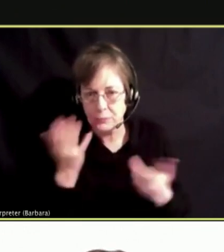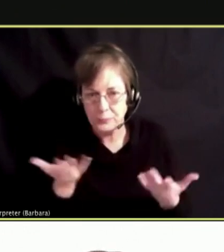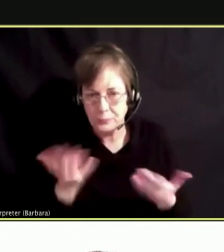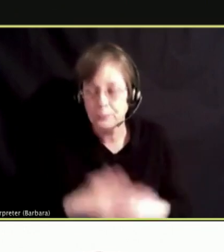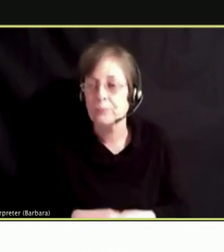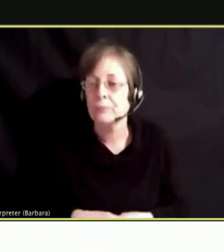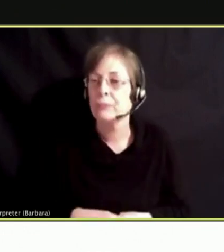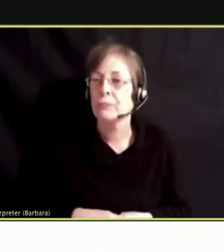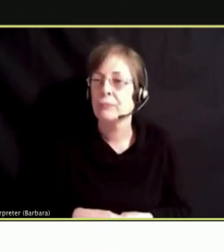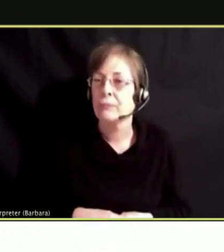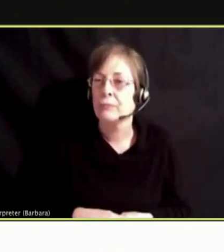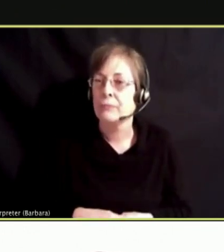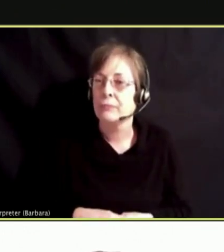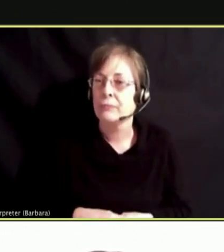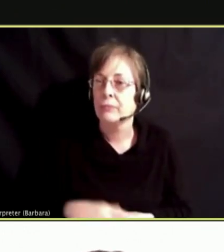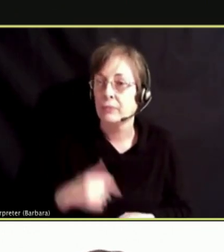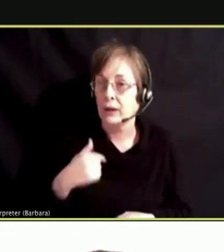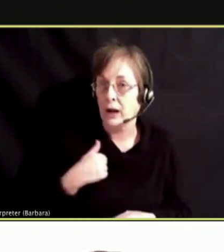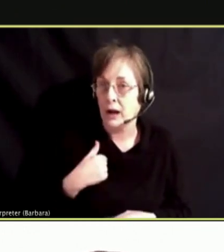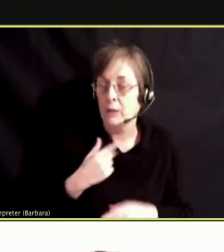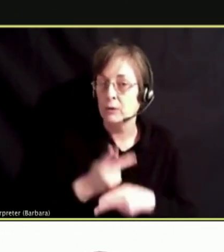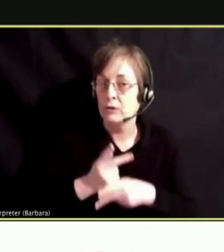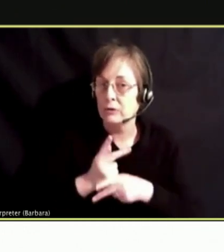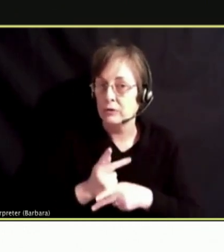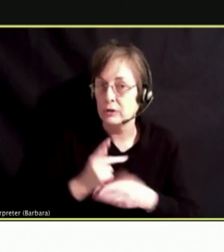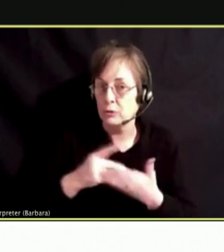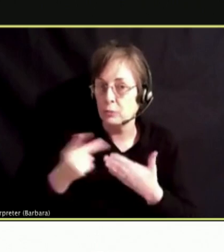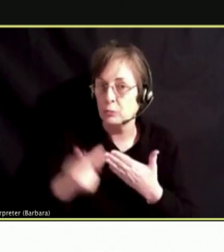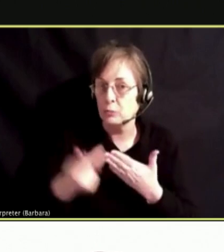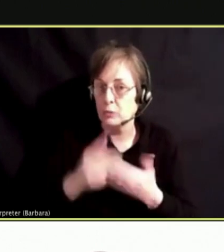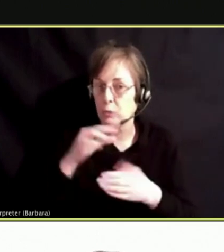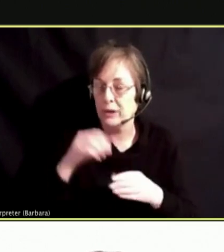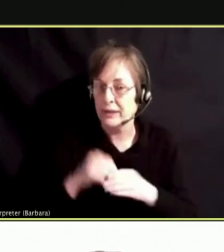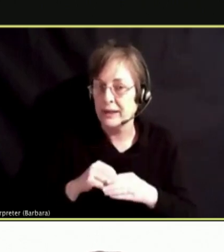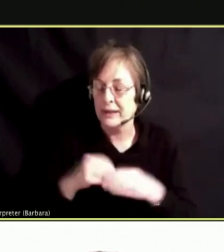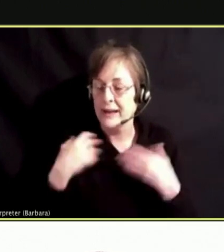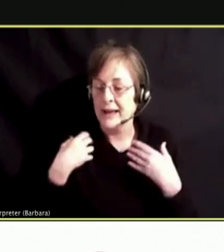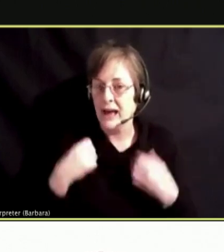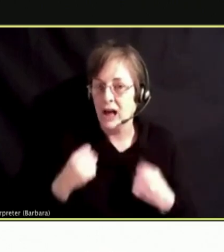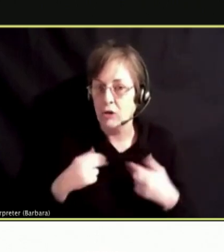I'M THE SUPERVISOR OF A PROGRAM WITHIN HEALTH AND HUMAN SERVICES AND MONTGOMERY COUNTY